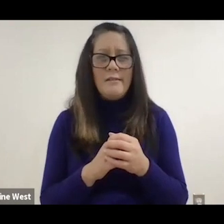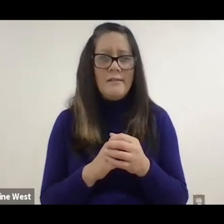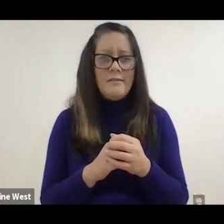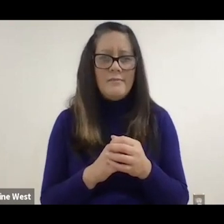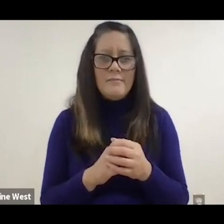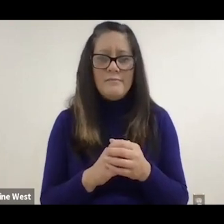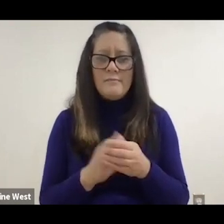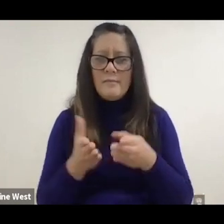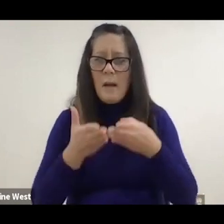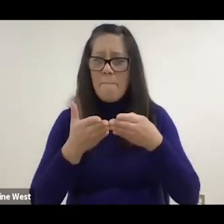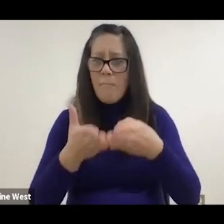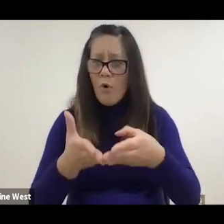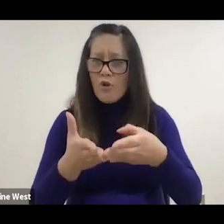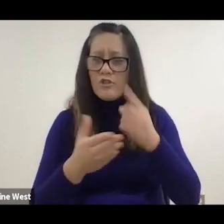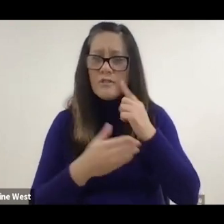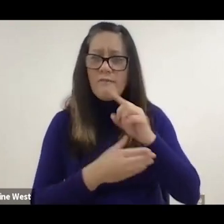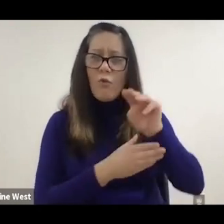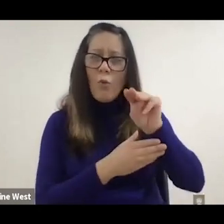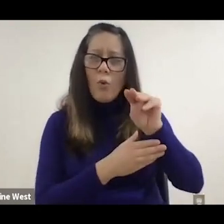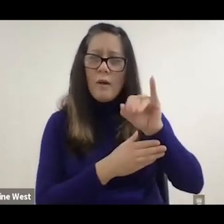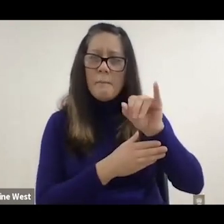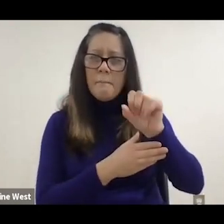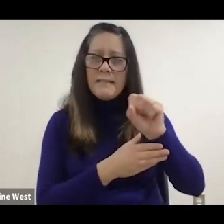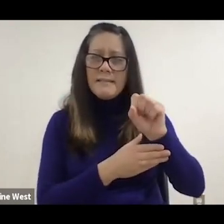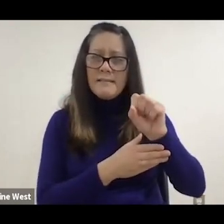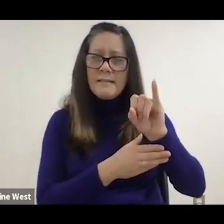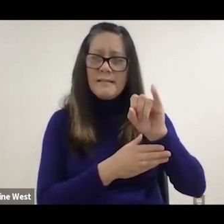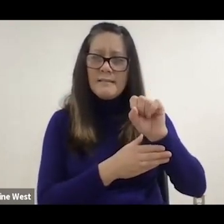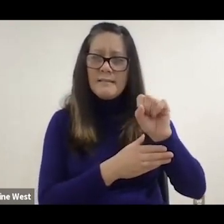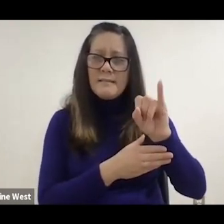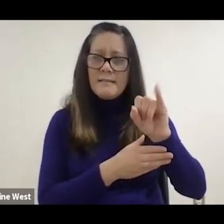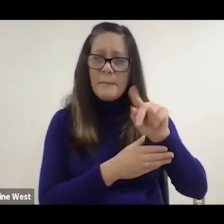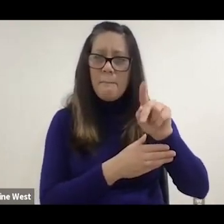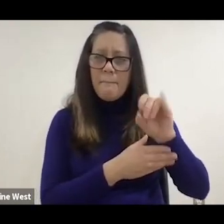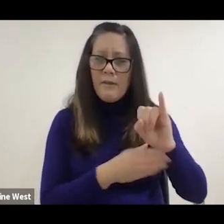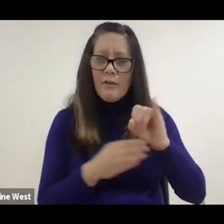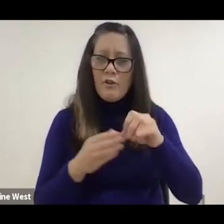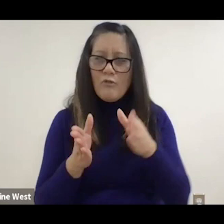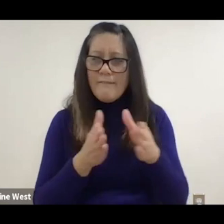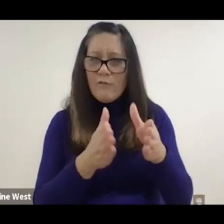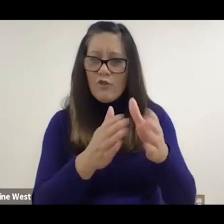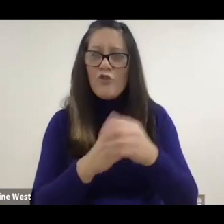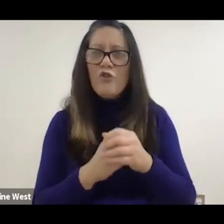Barges for the Mississippi. Other technologies.